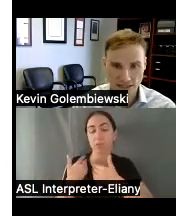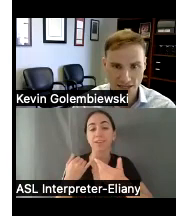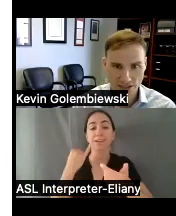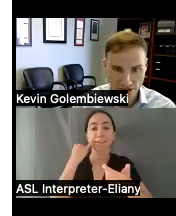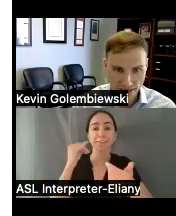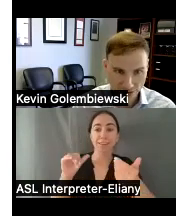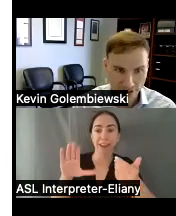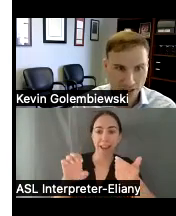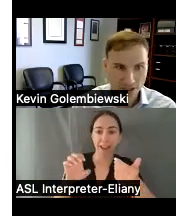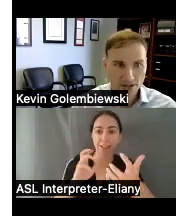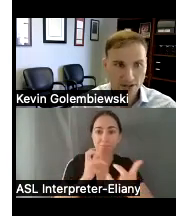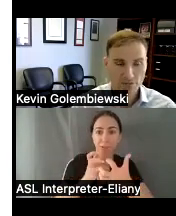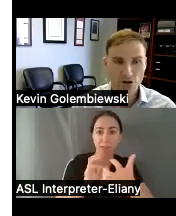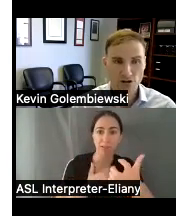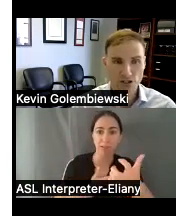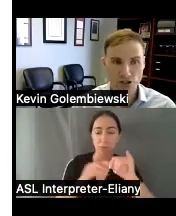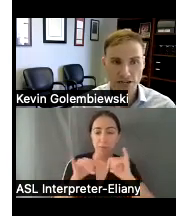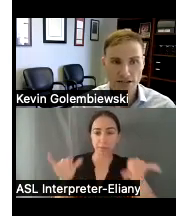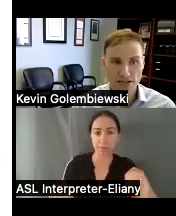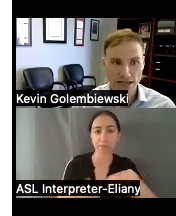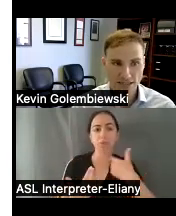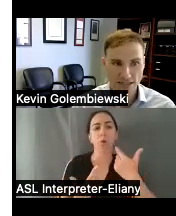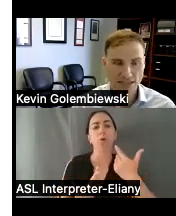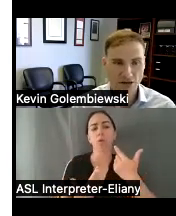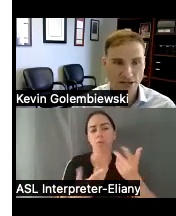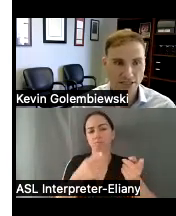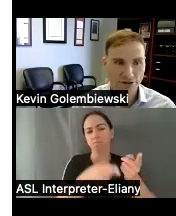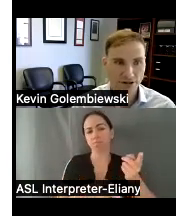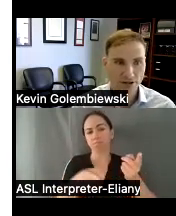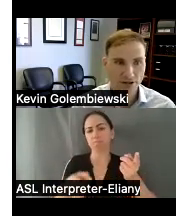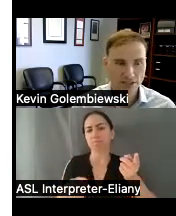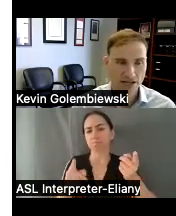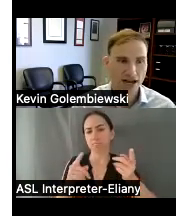selection criteria so I put on the screen the case selection criteria on this slide